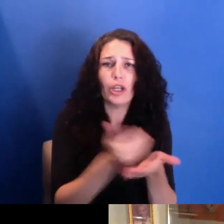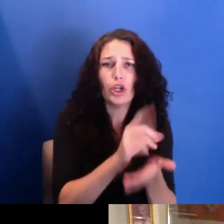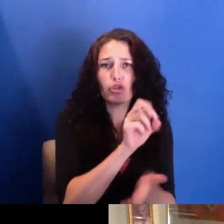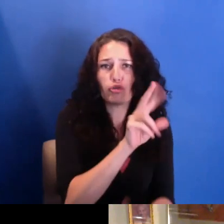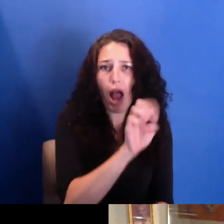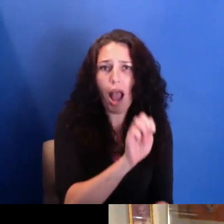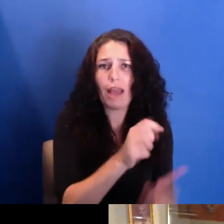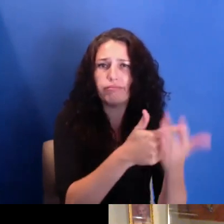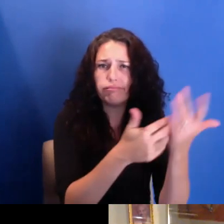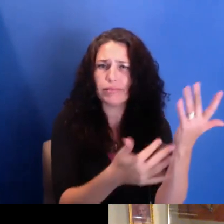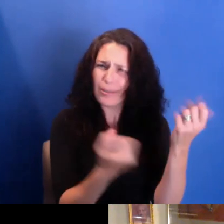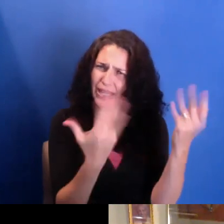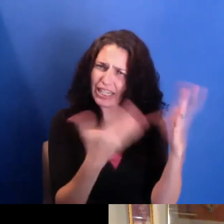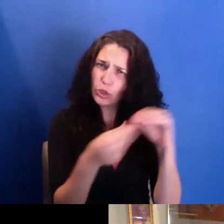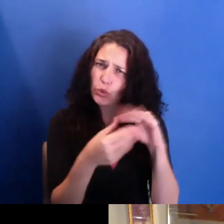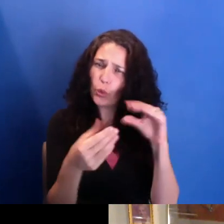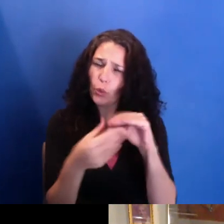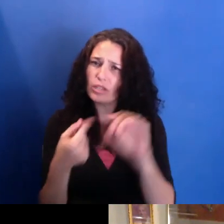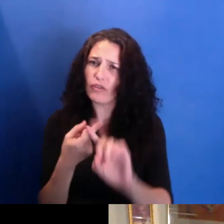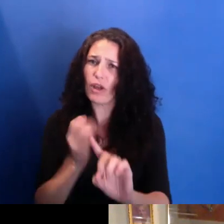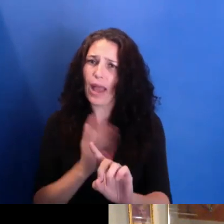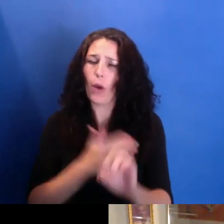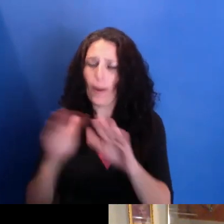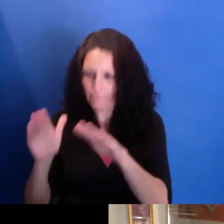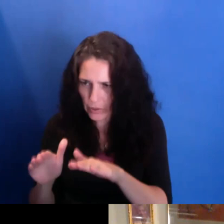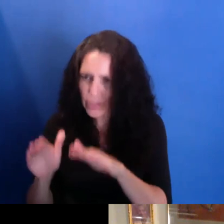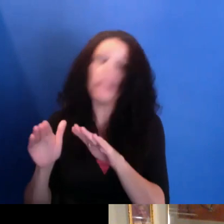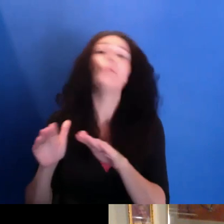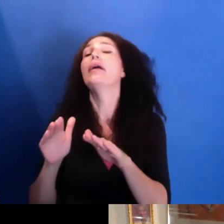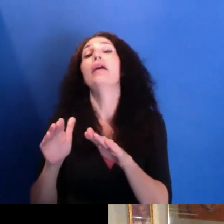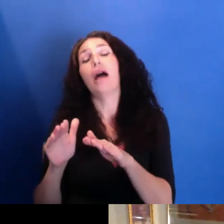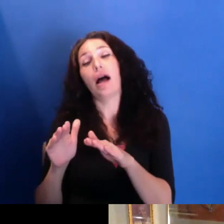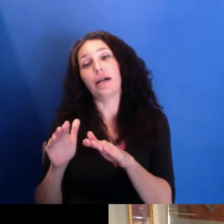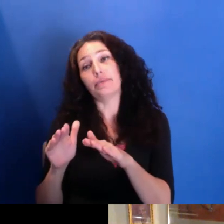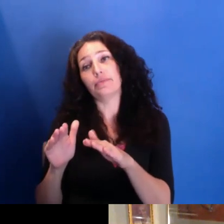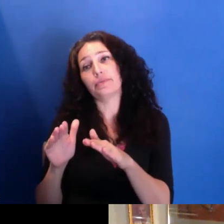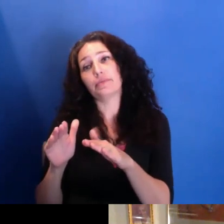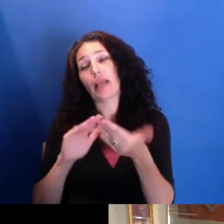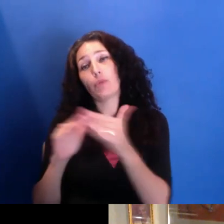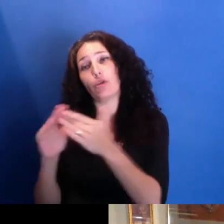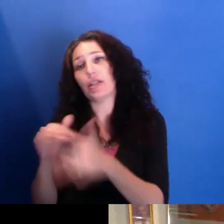A lot of stories out of our Muslim communities. Great stories from the women-- women leaders in those communities